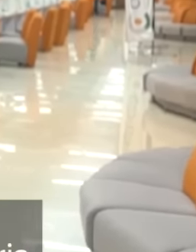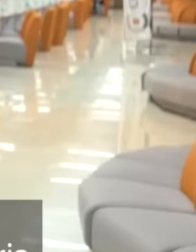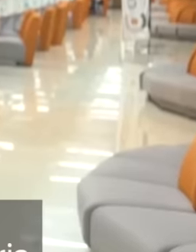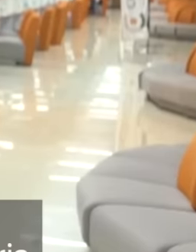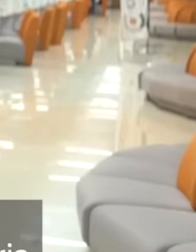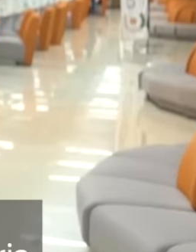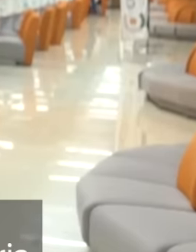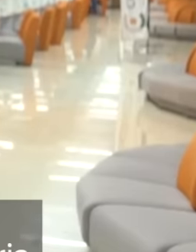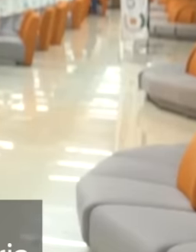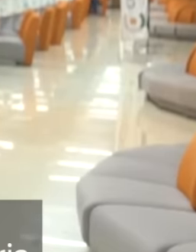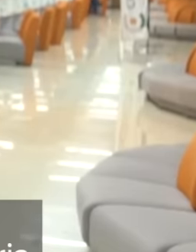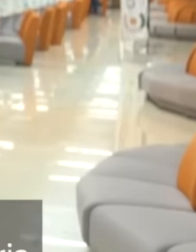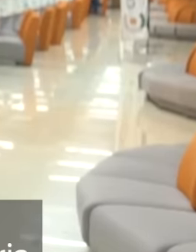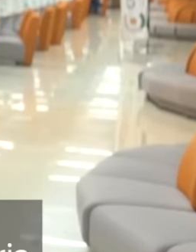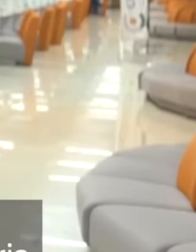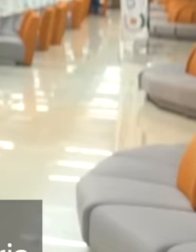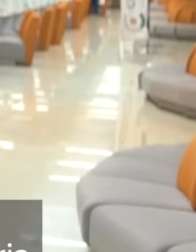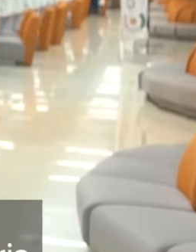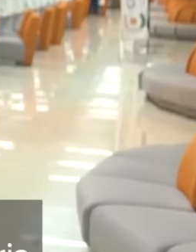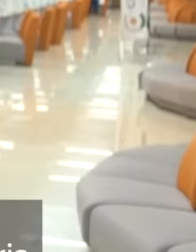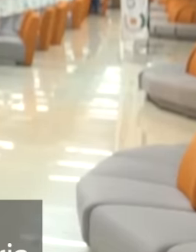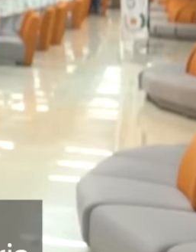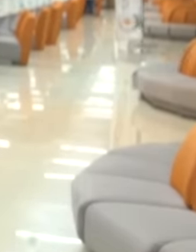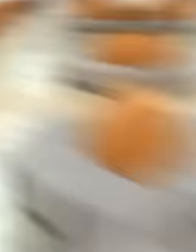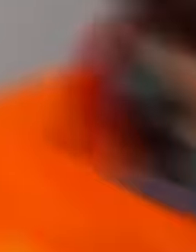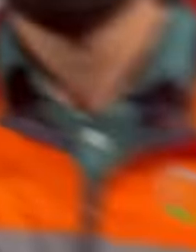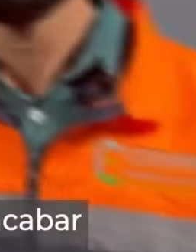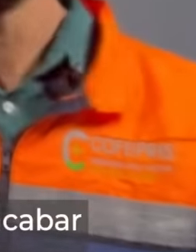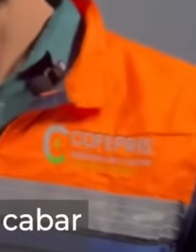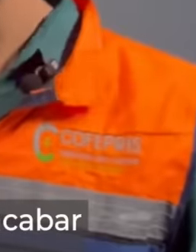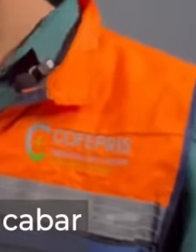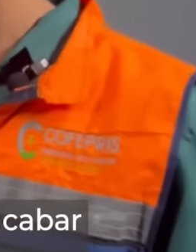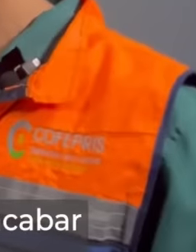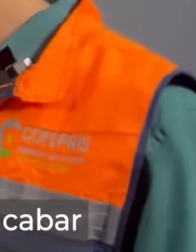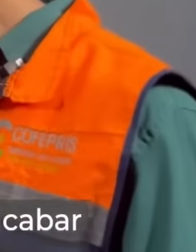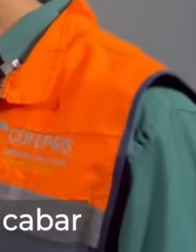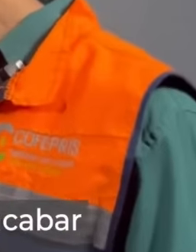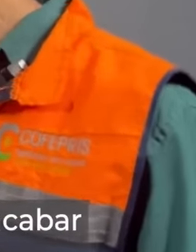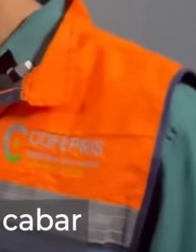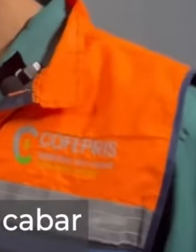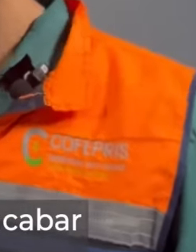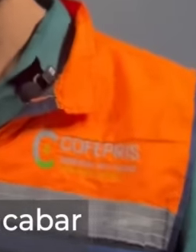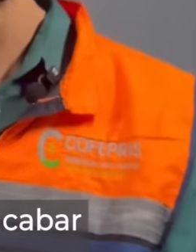to guarantee that comply with health regulations, we impose exemplary sanctions to